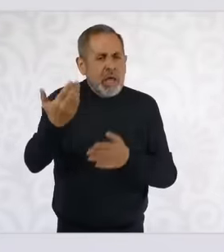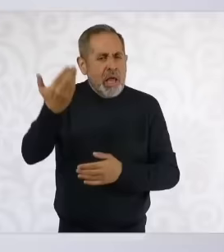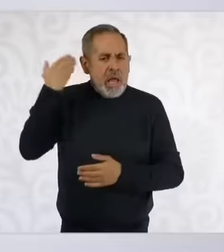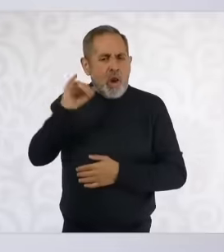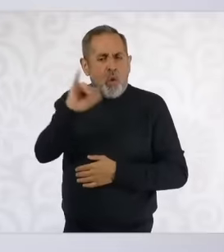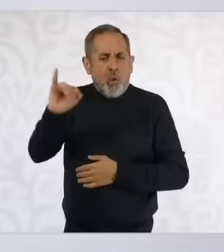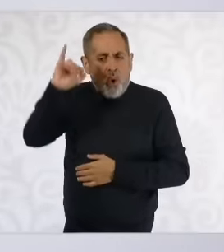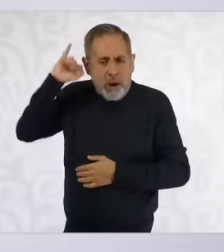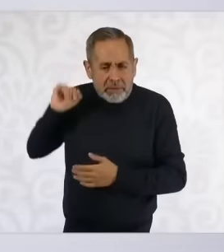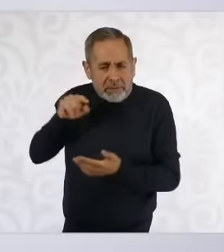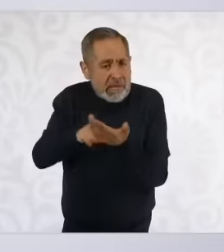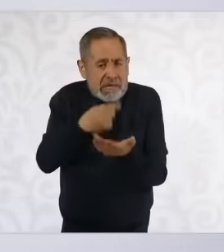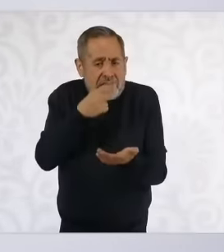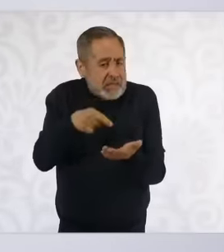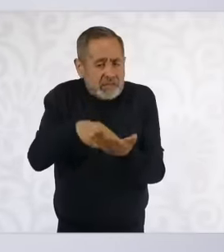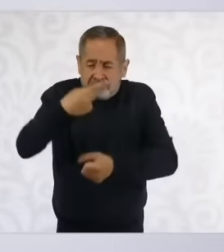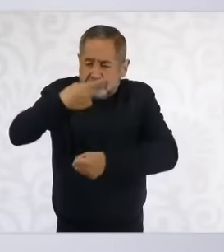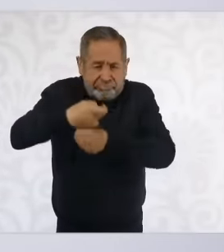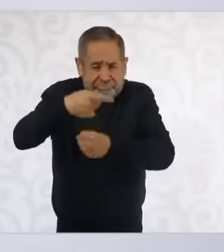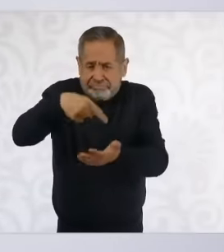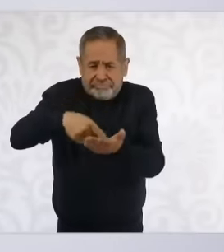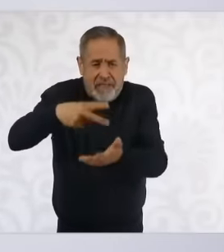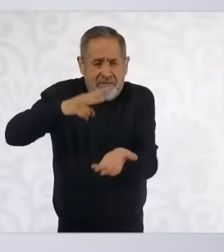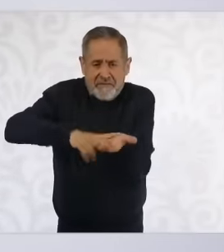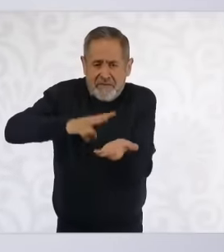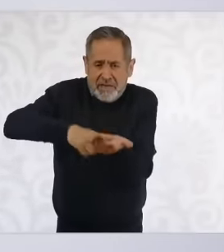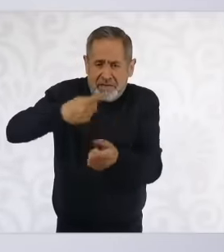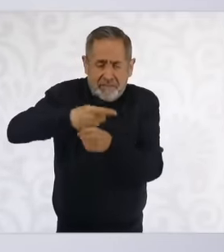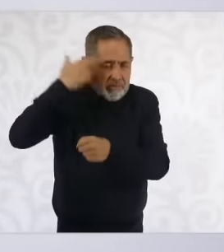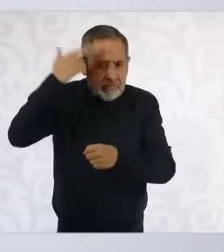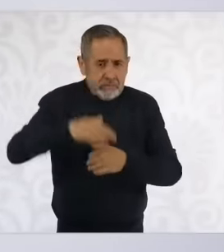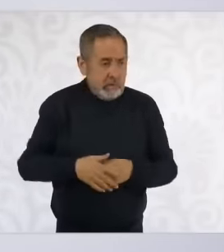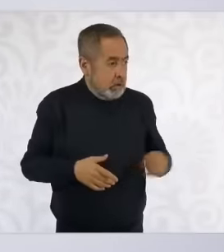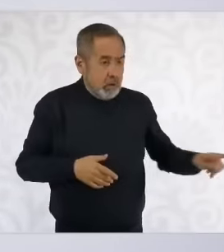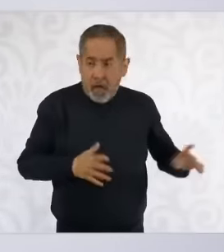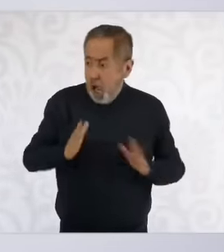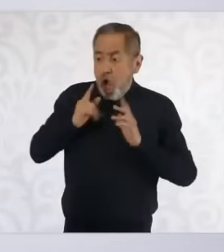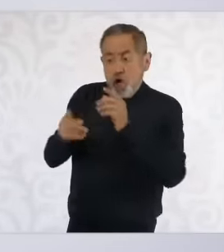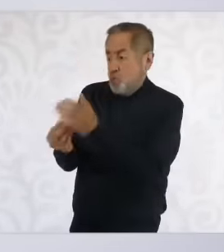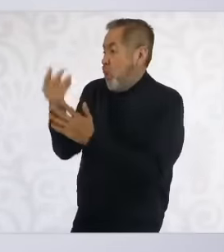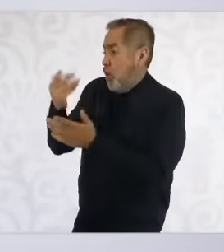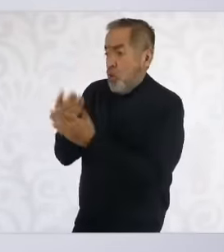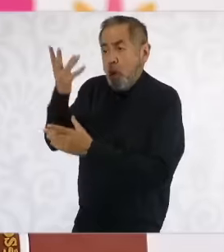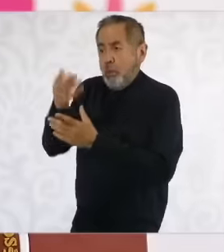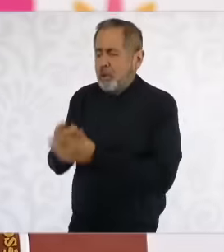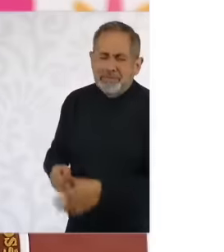that is, now it turns out that constitutional supremacy is new. Well, if it is